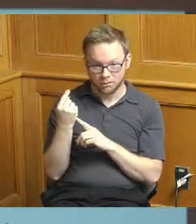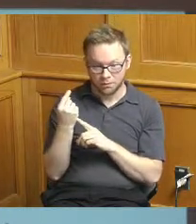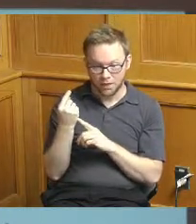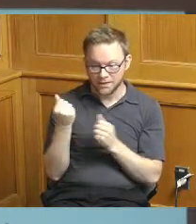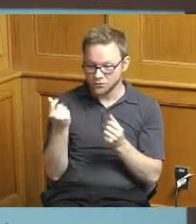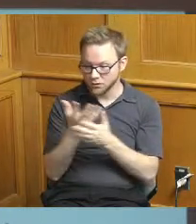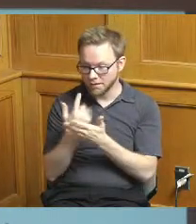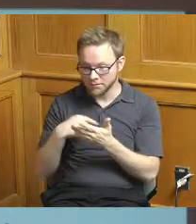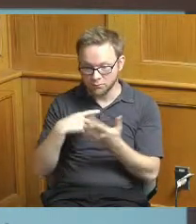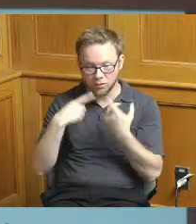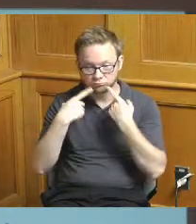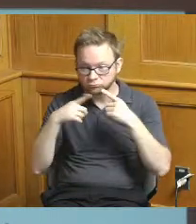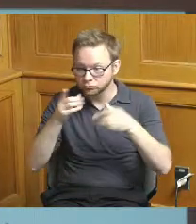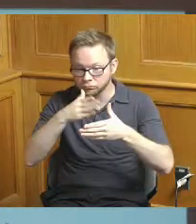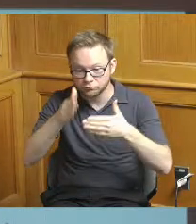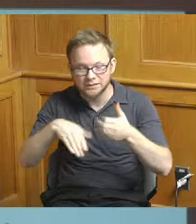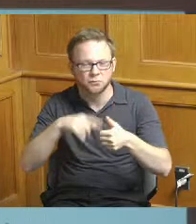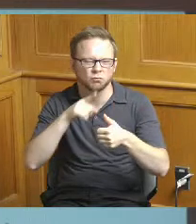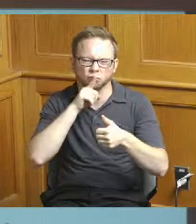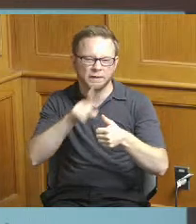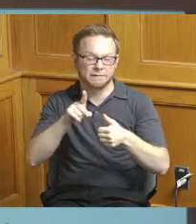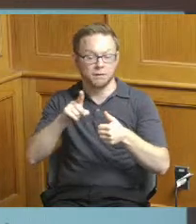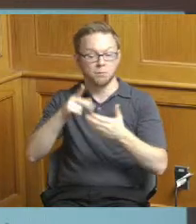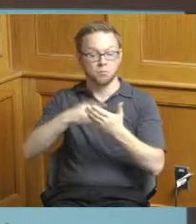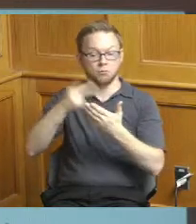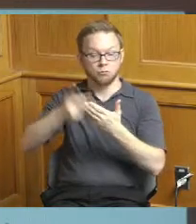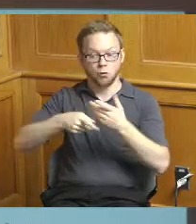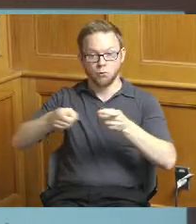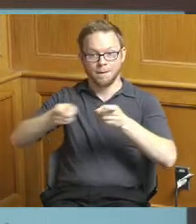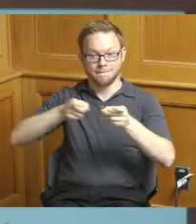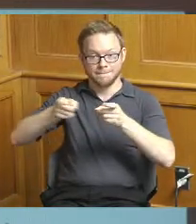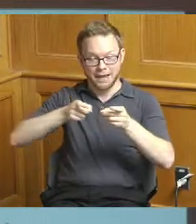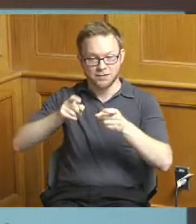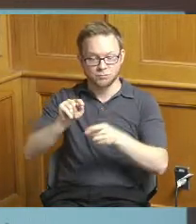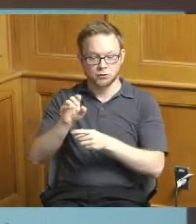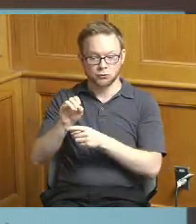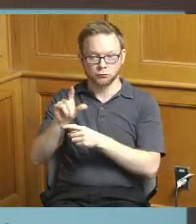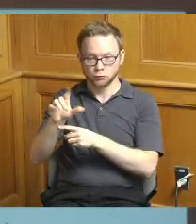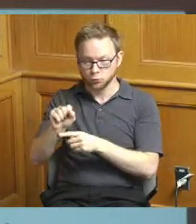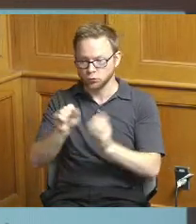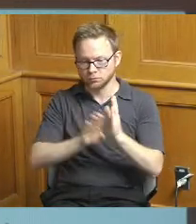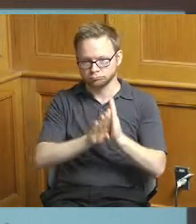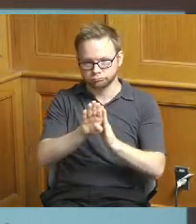building out this program management these program management tools we have a new software called